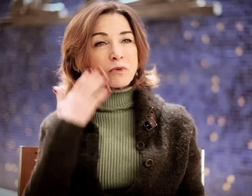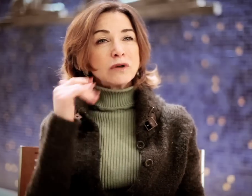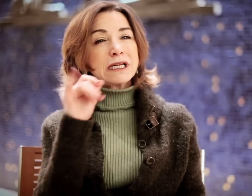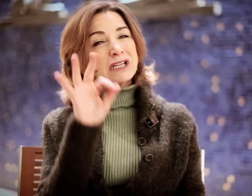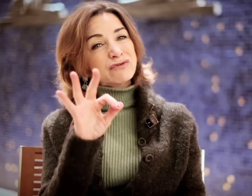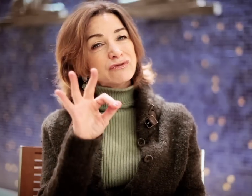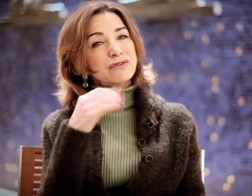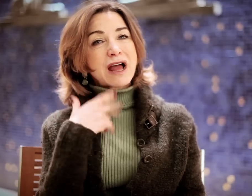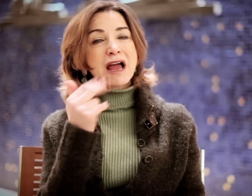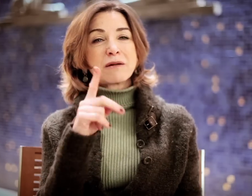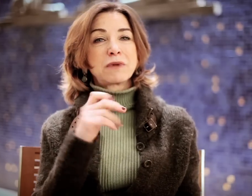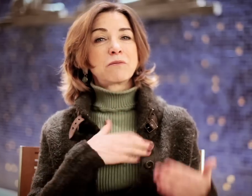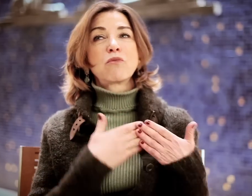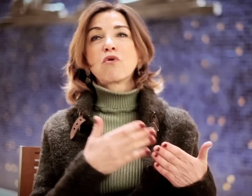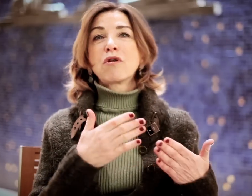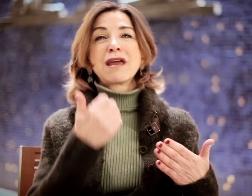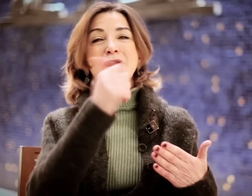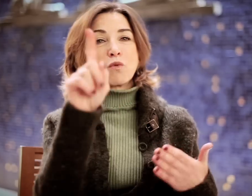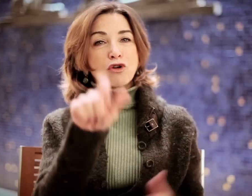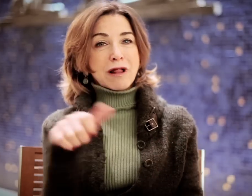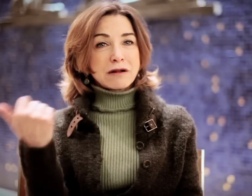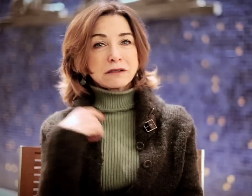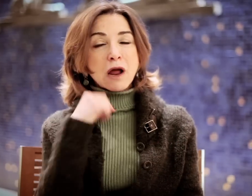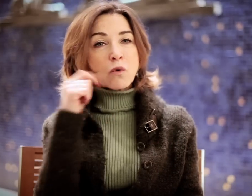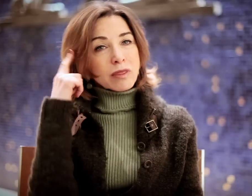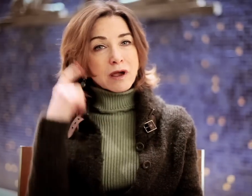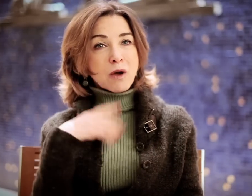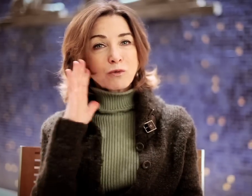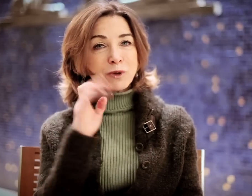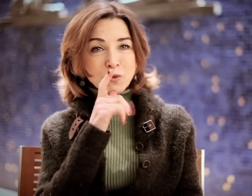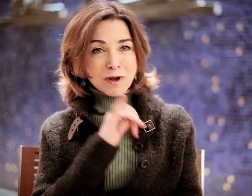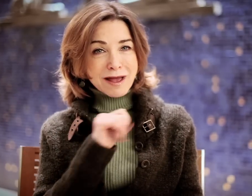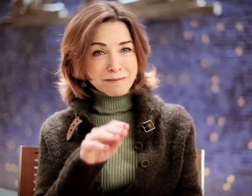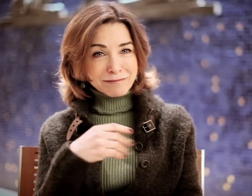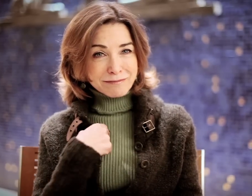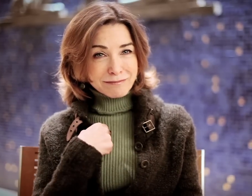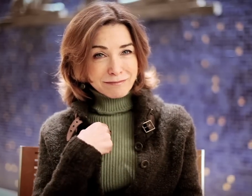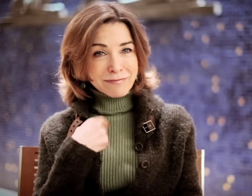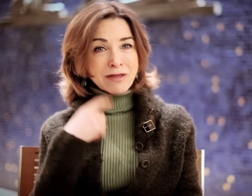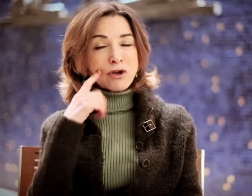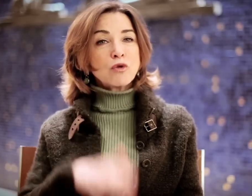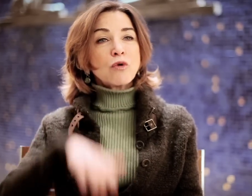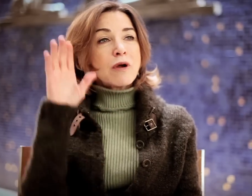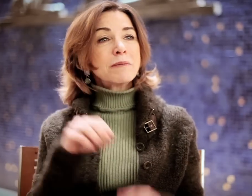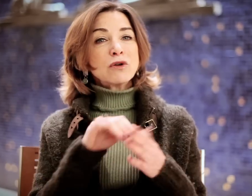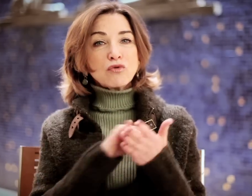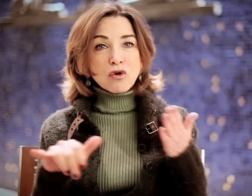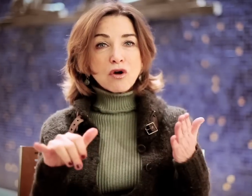Because if I had been born anywhere else, I don't think I would be who I am. I think that growing up in New York...